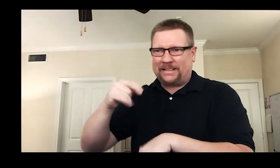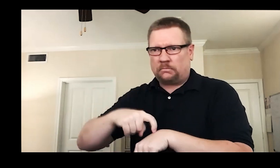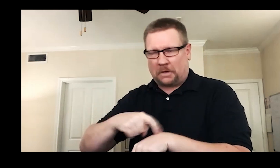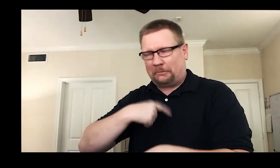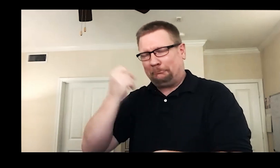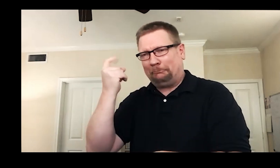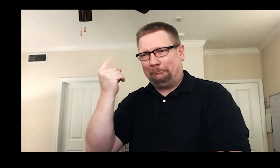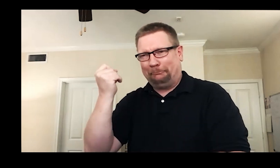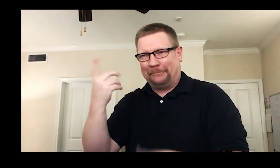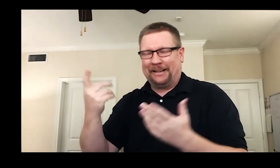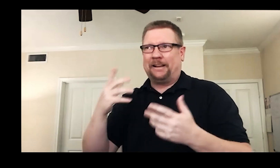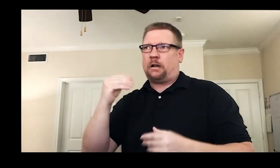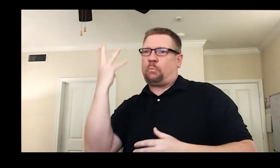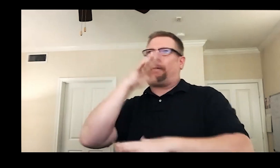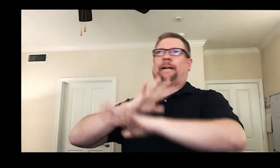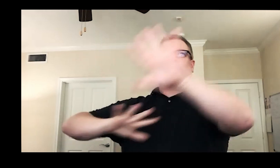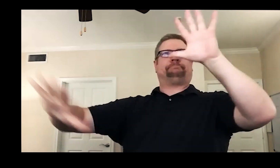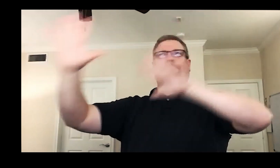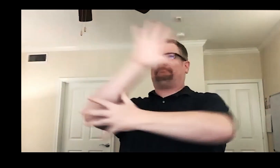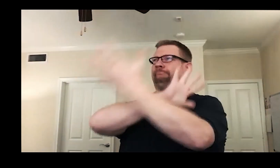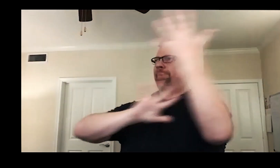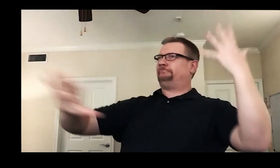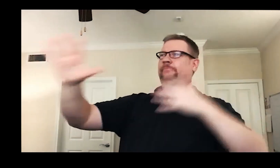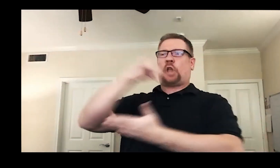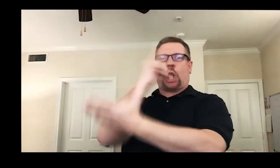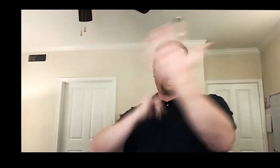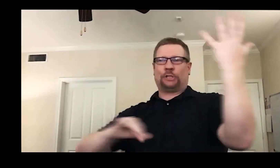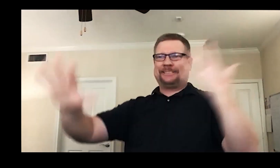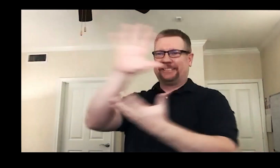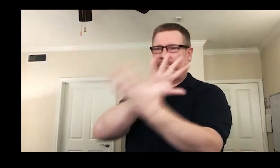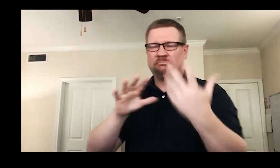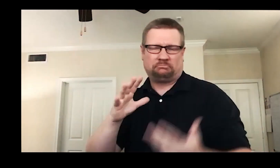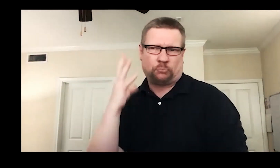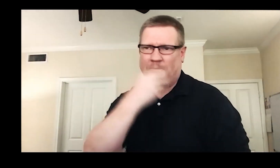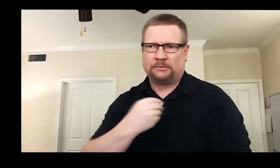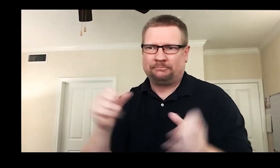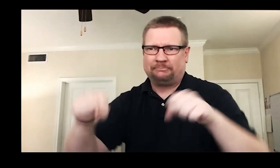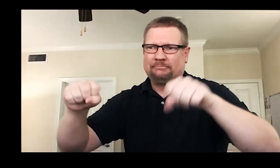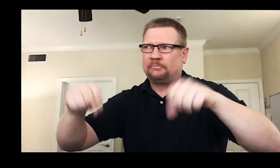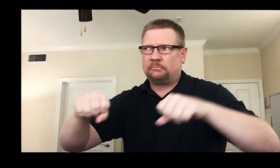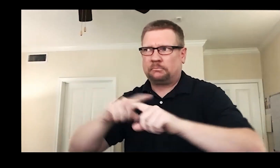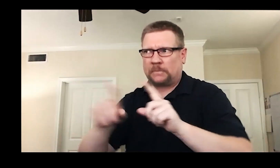Remember, the director wants it all to sound and look like a cohesively beautiful marvel,